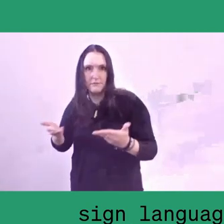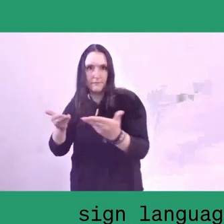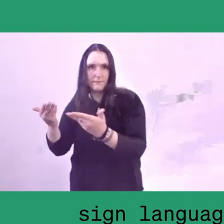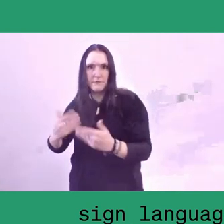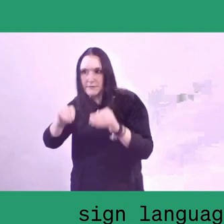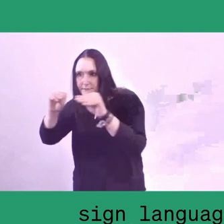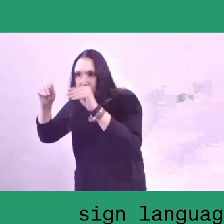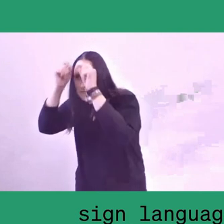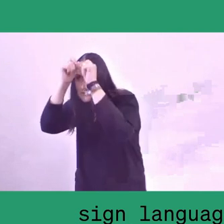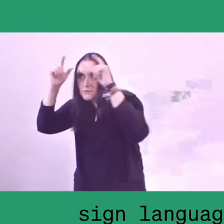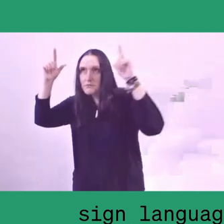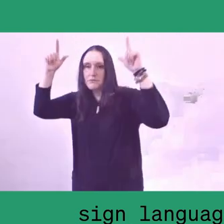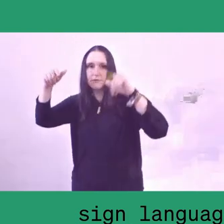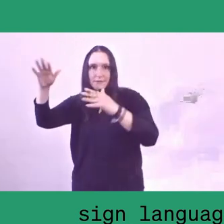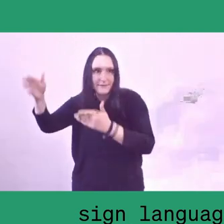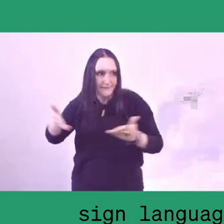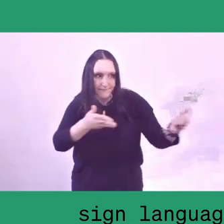Thank you, Melani, thank you, Armin, so much.